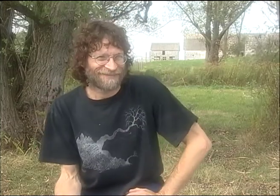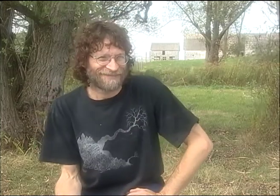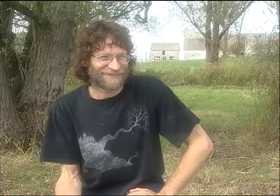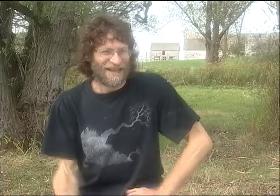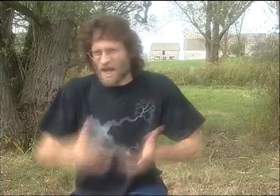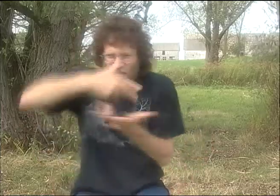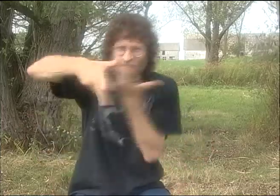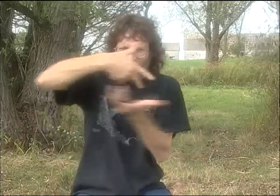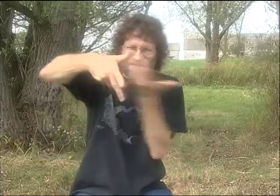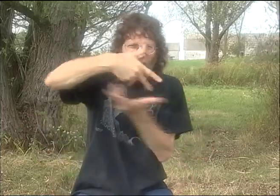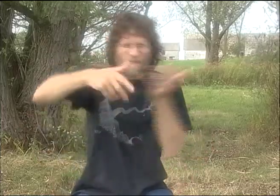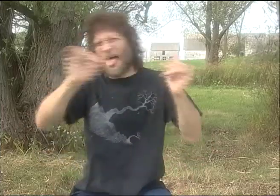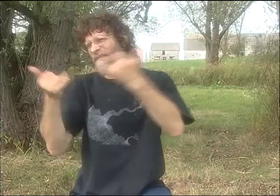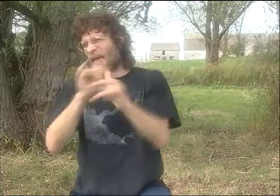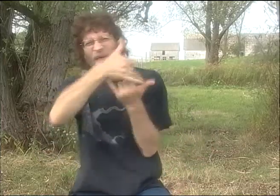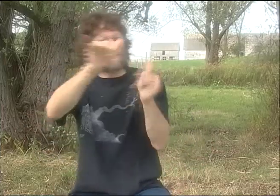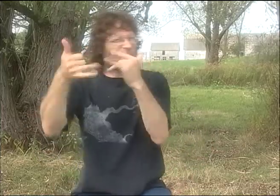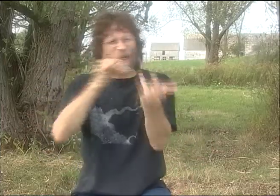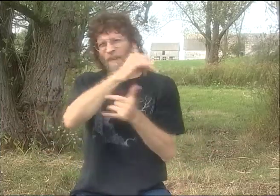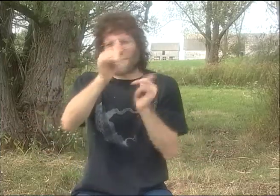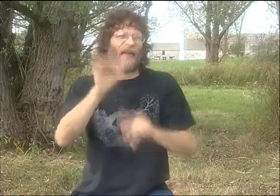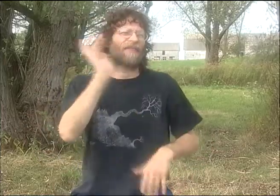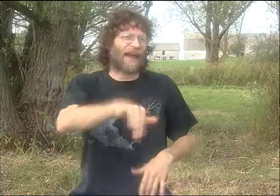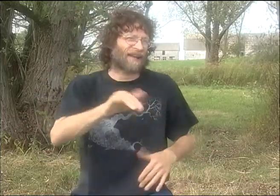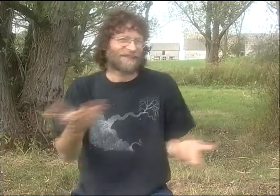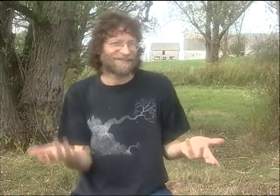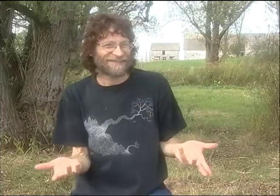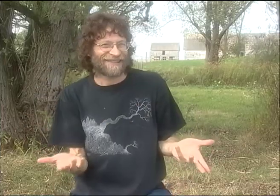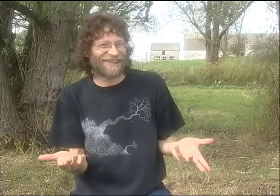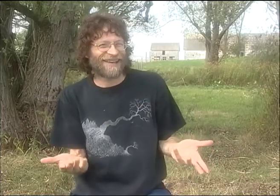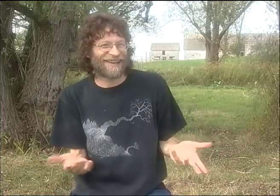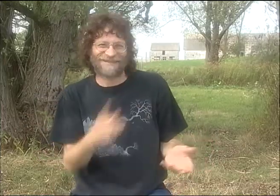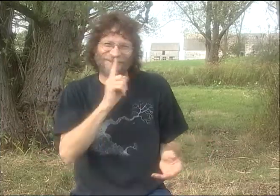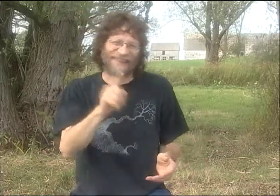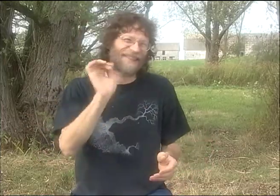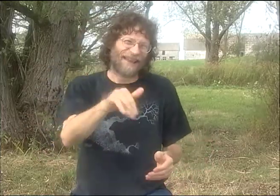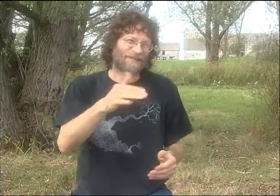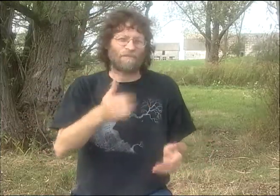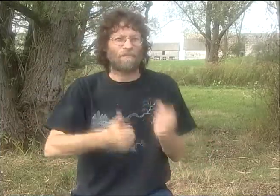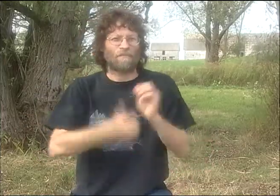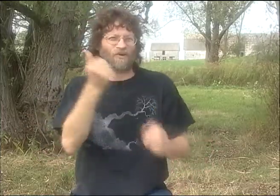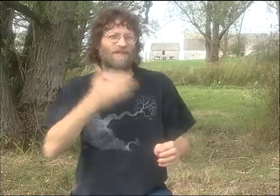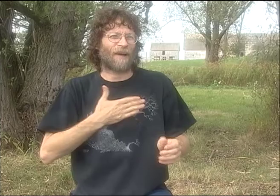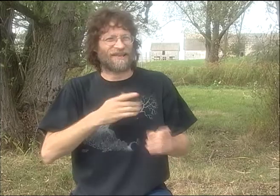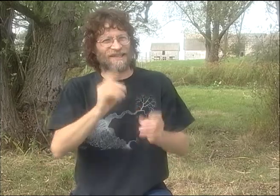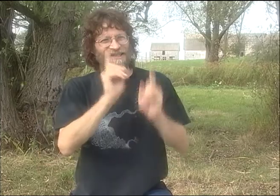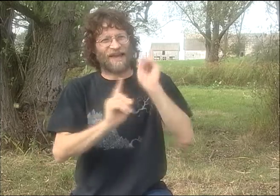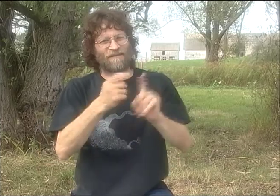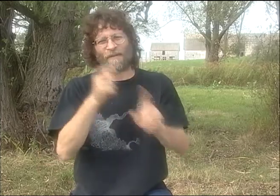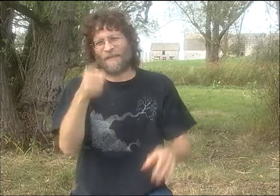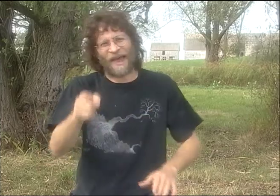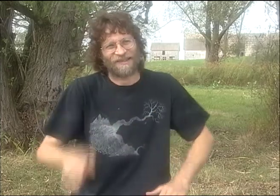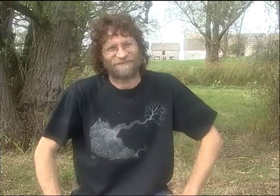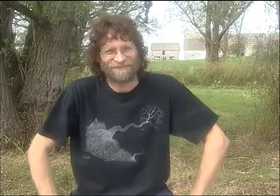I WENT AND HUNG OUT WITH DEAF STUDENTS AT THE BARS AND PLAYED AND PARTIED DOWN. AND REALLY, THAT'S WHERE MOST